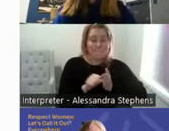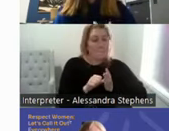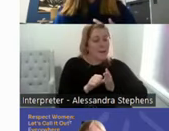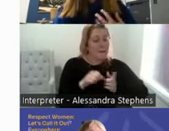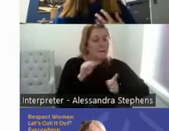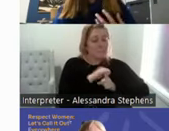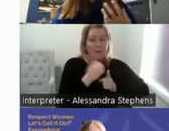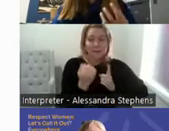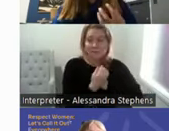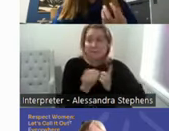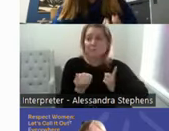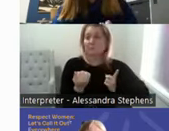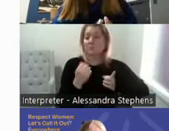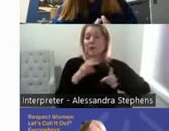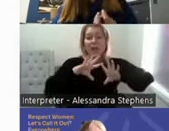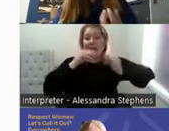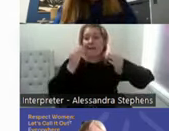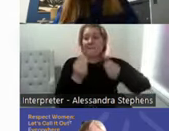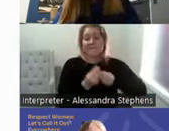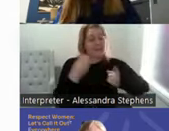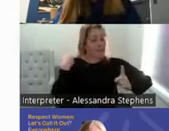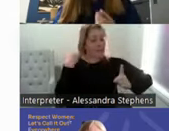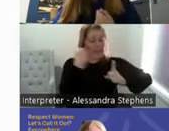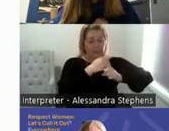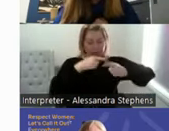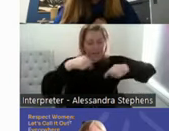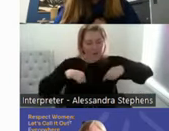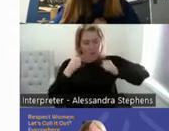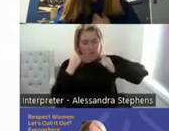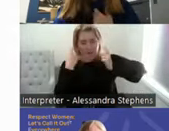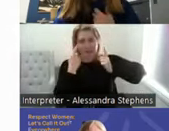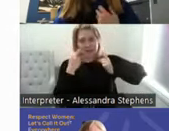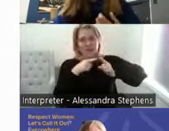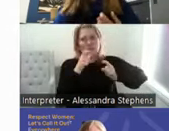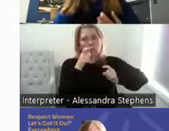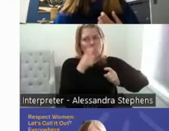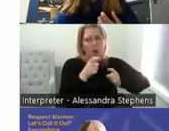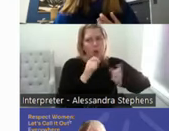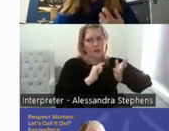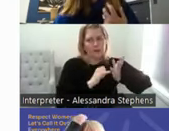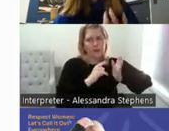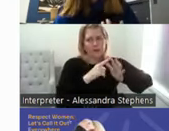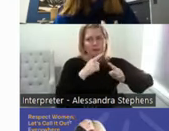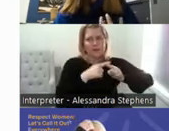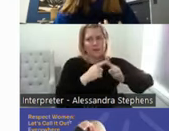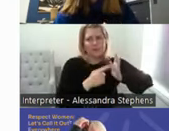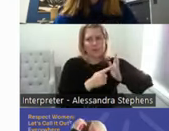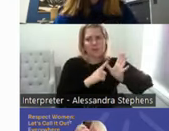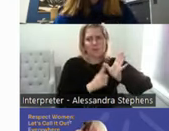things impact our definition of sexuality personally and also how it influences our values.